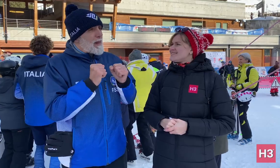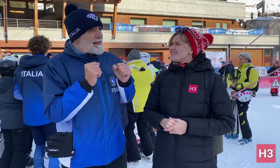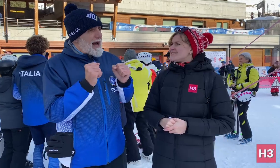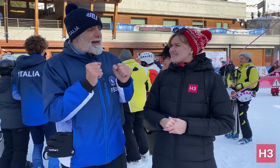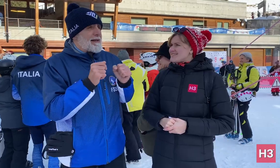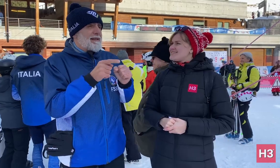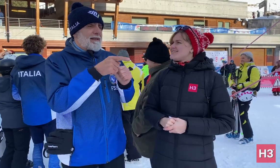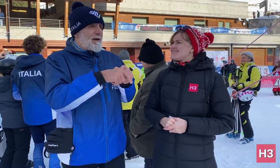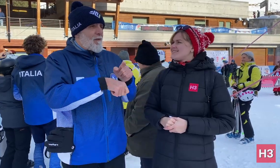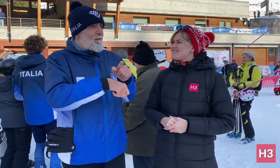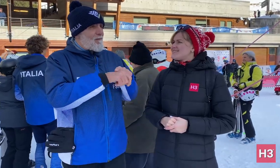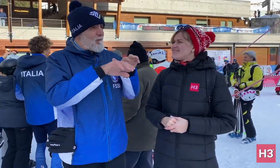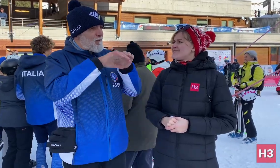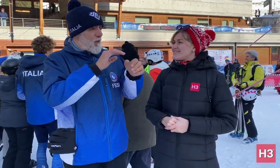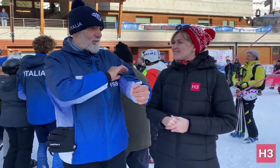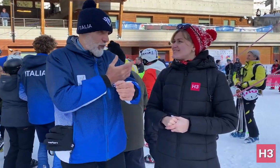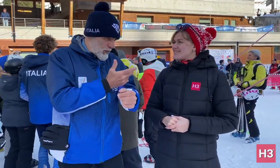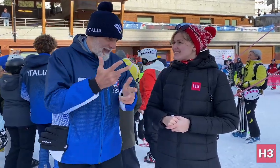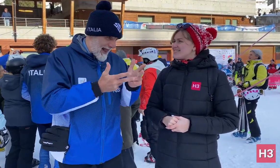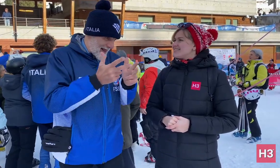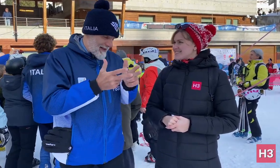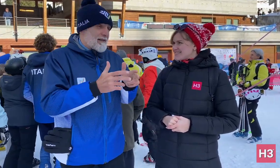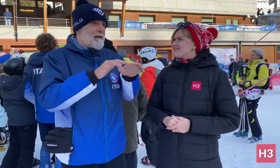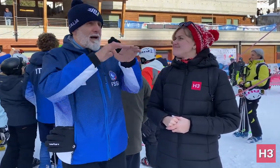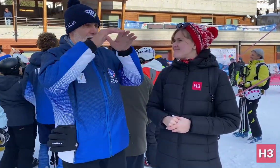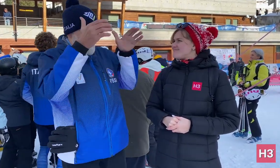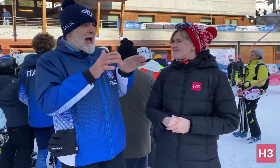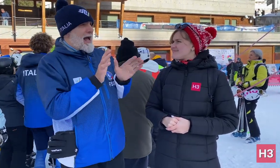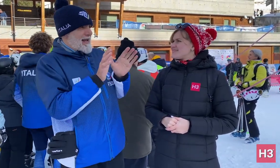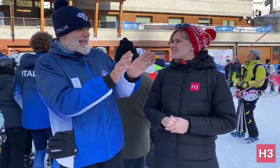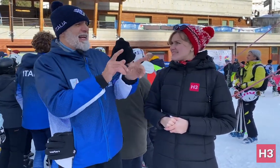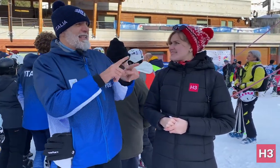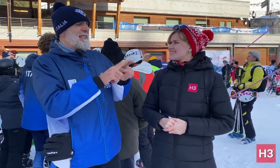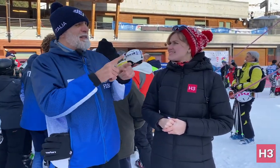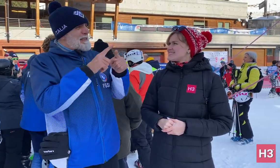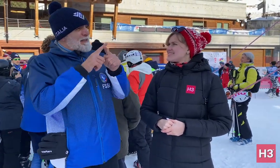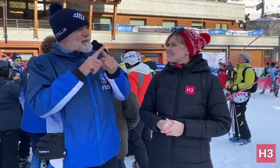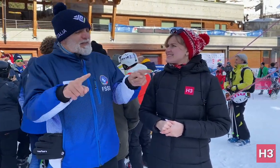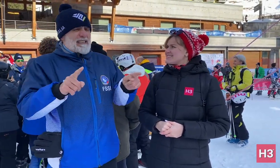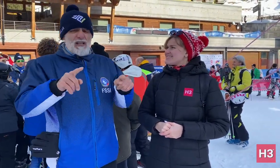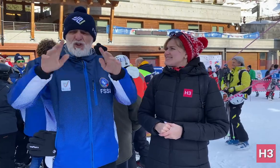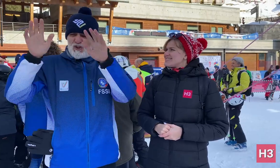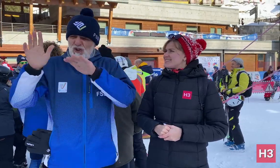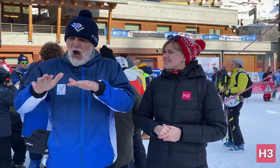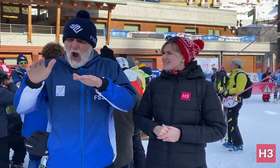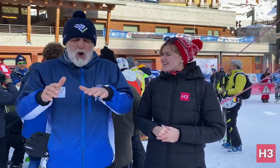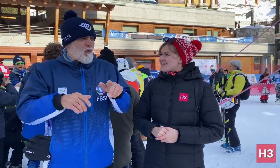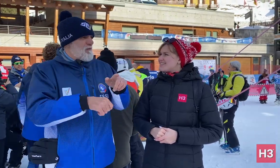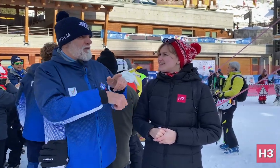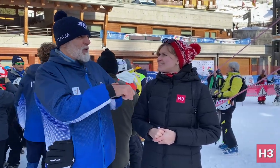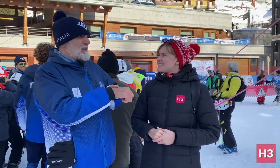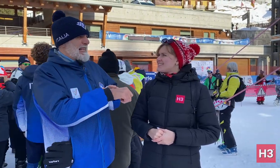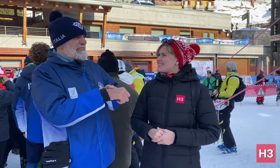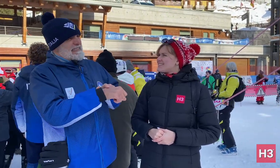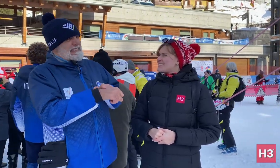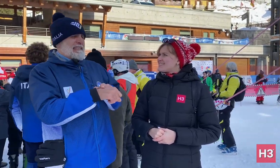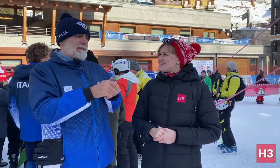in the Winter Deaflympics, in a hall, while there's snow outside is a bit strange! I'm a bit conflicted about this but it isn't an issue